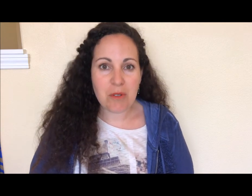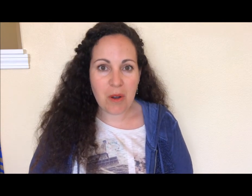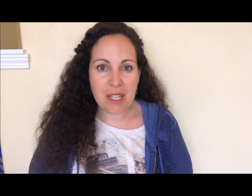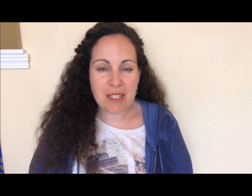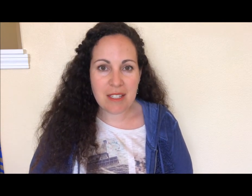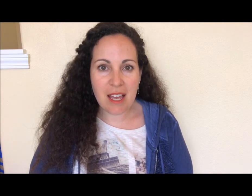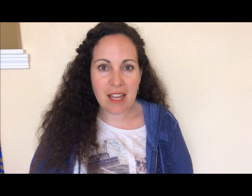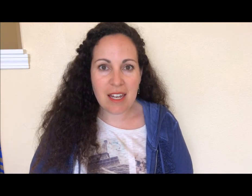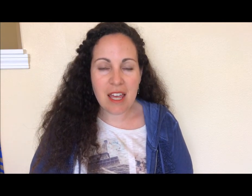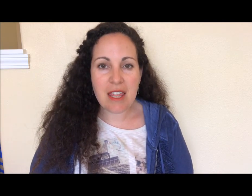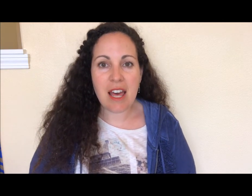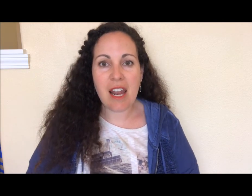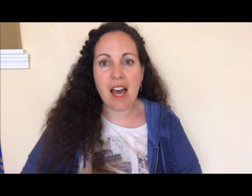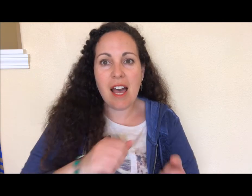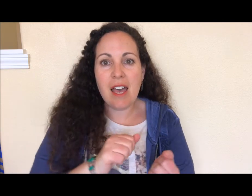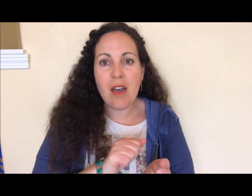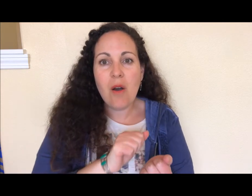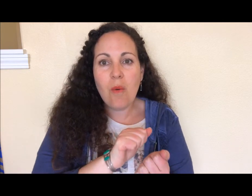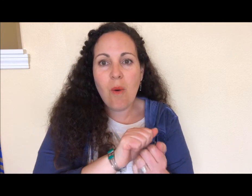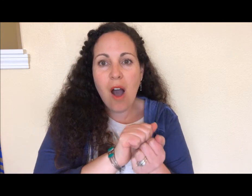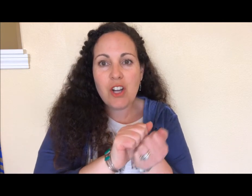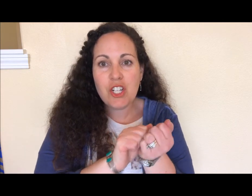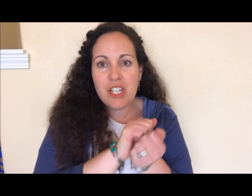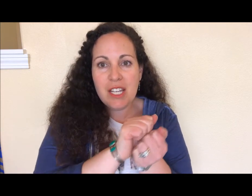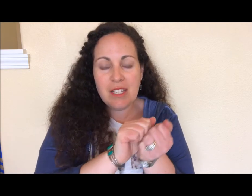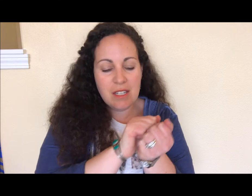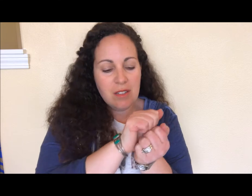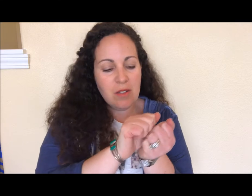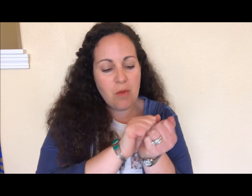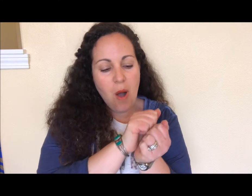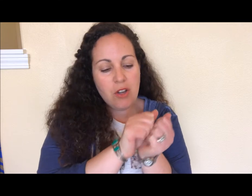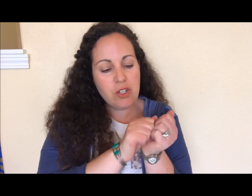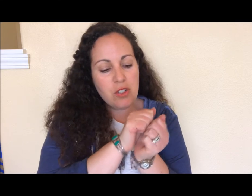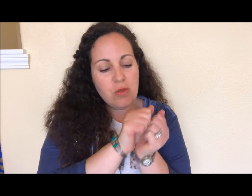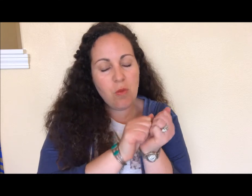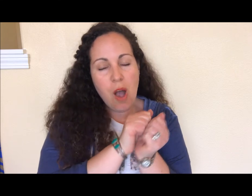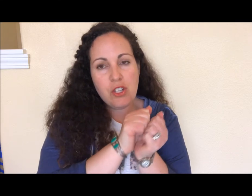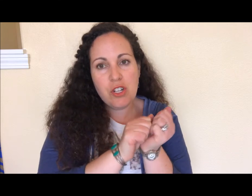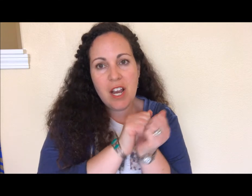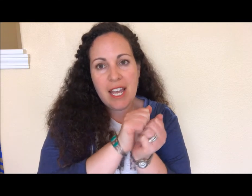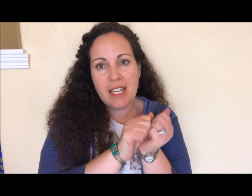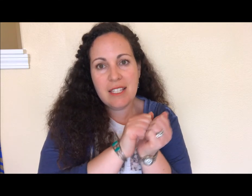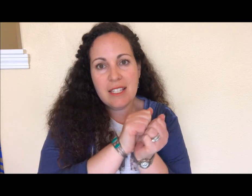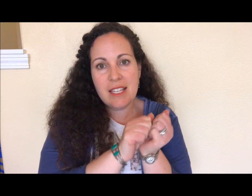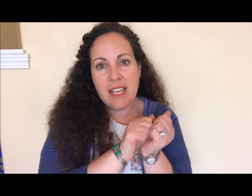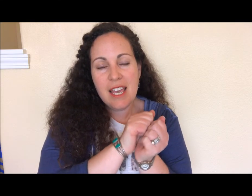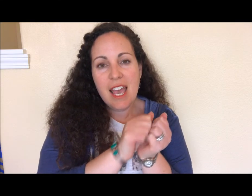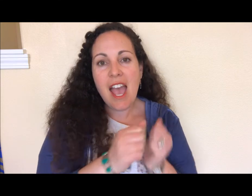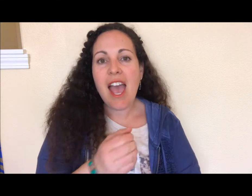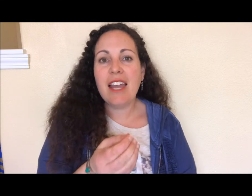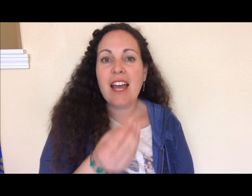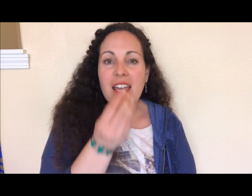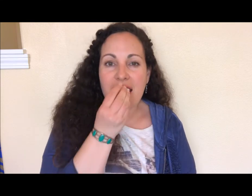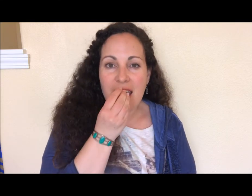growing in the sun. Then I washed it...to sign wash you just wash your hands... and I ate